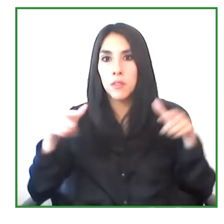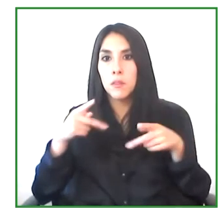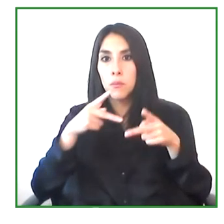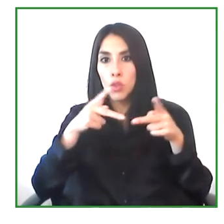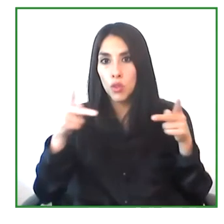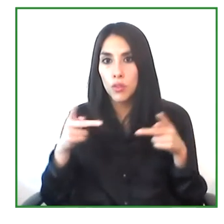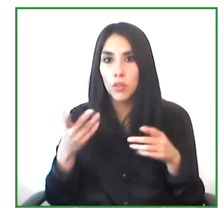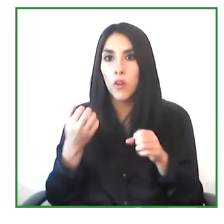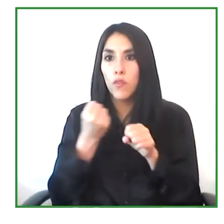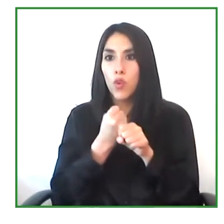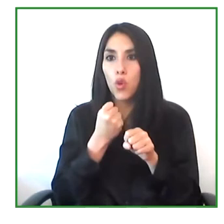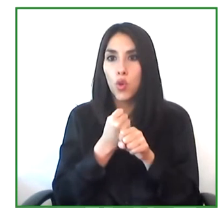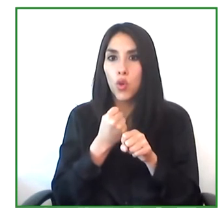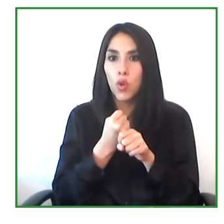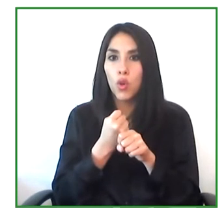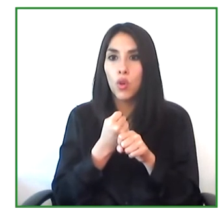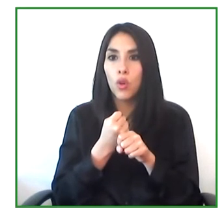with projects that would allow us